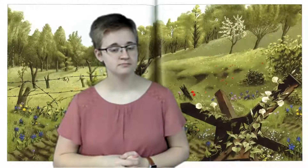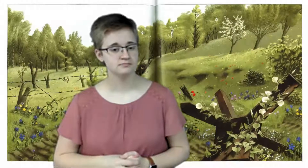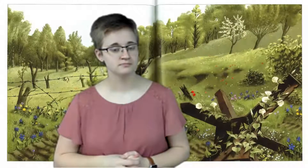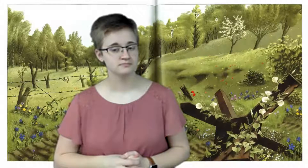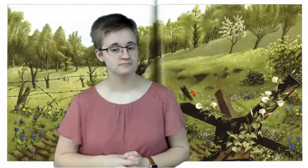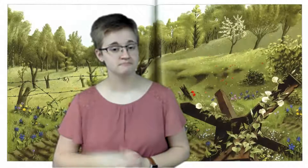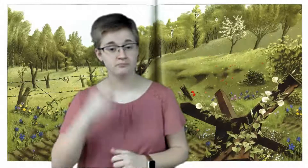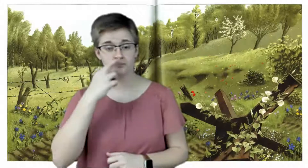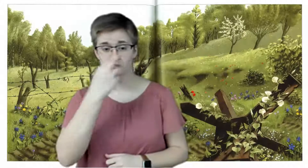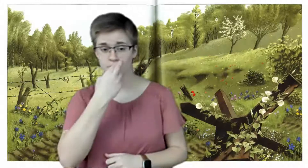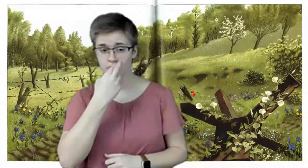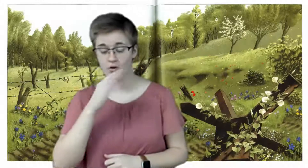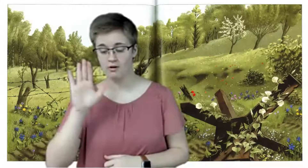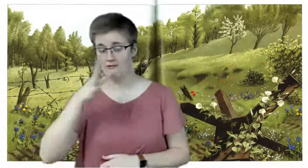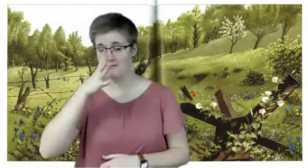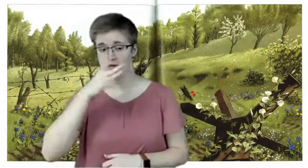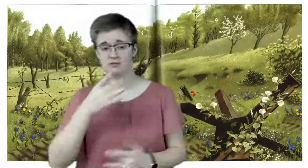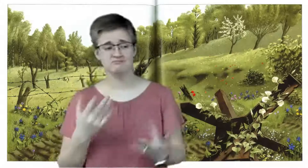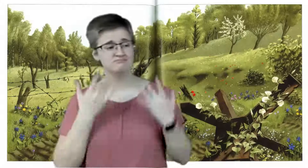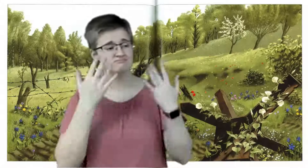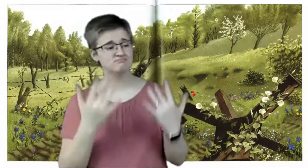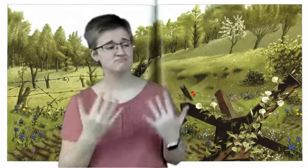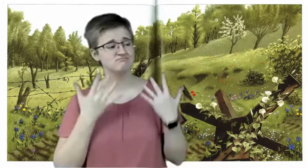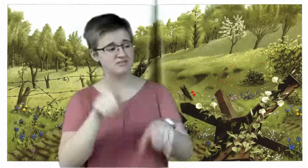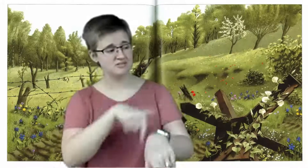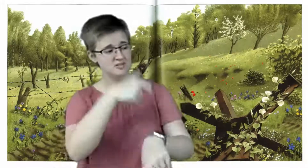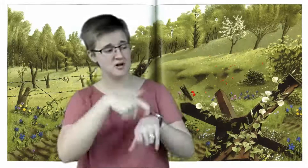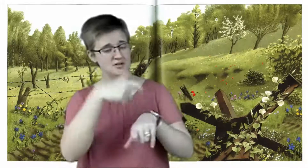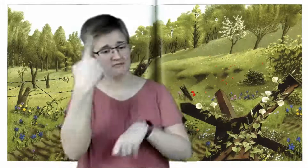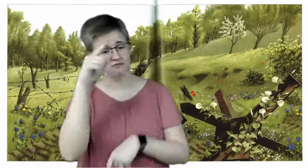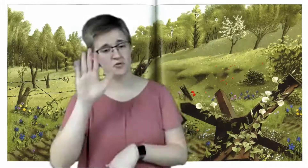Rose Blanche's mother waited a long time for her little girl.